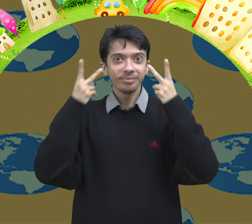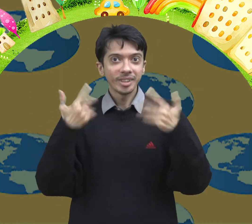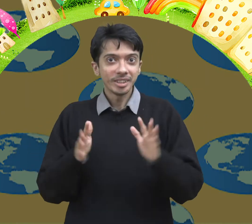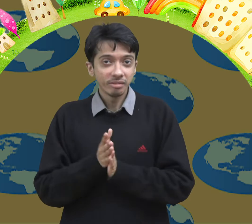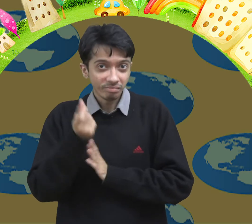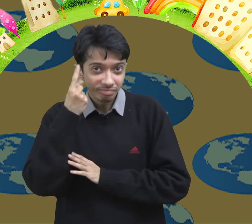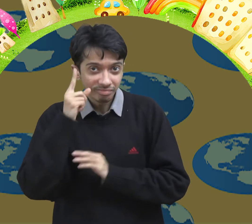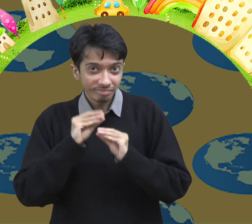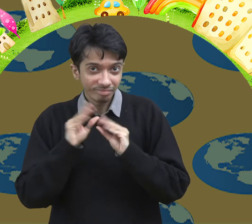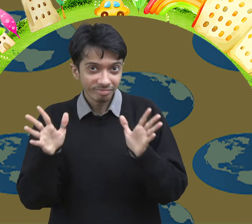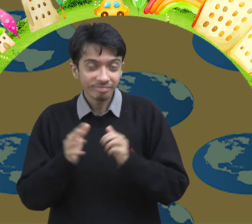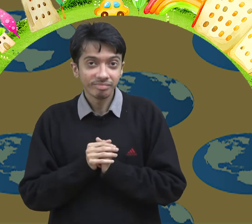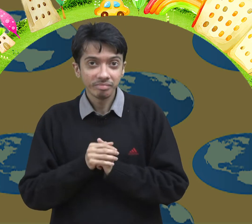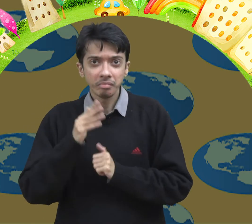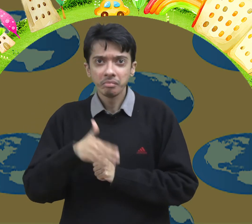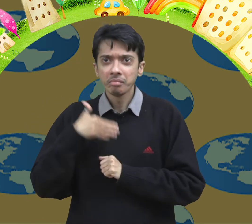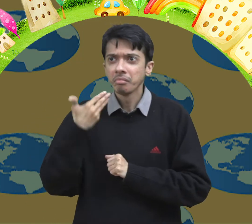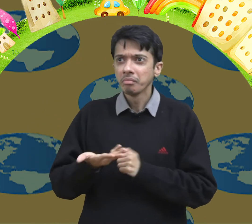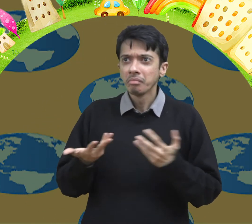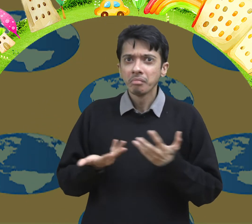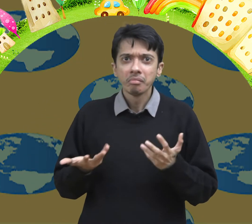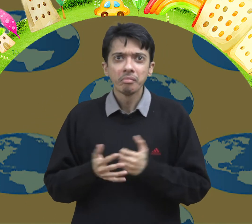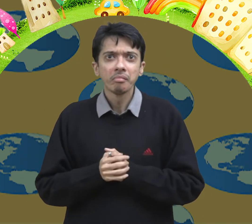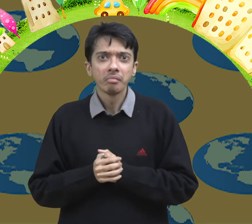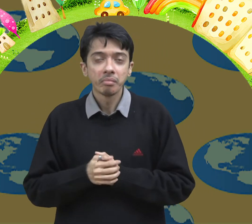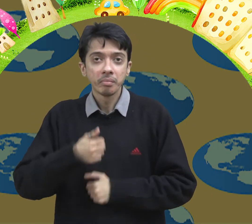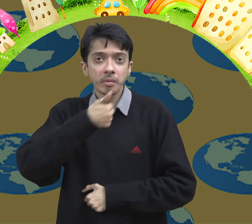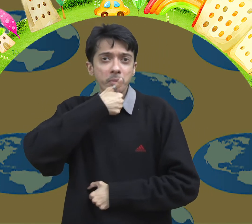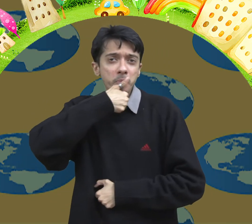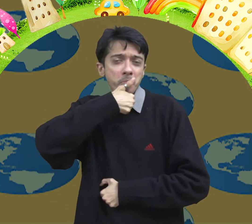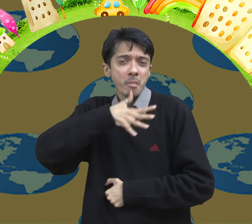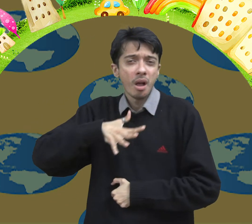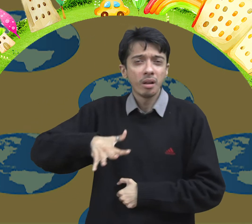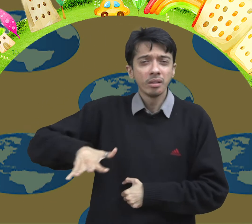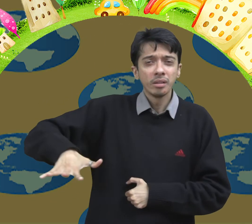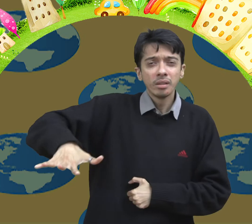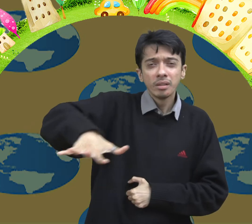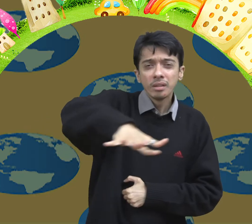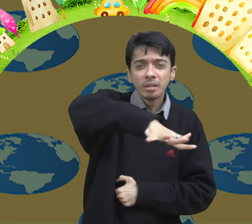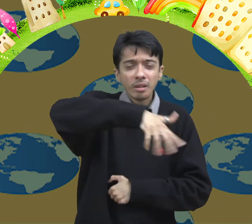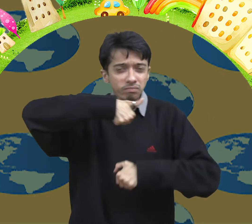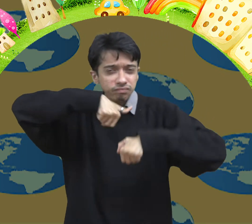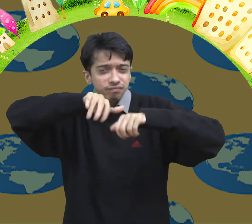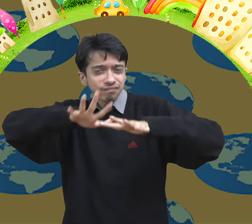Did you see that? I hope this is clear to you. Another water body is sea.